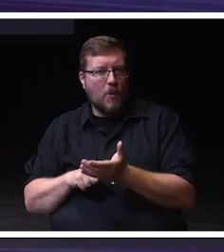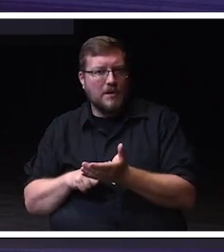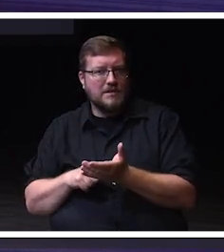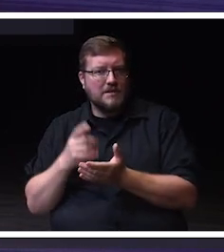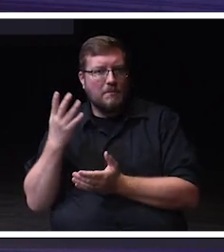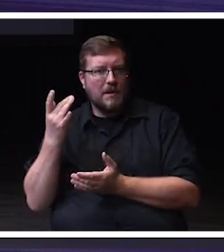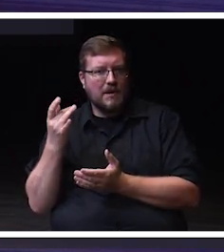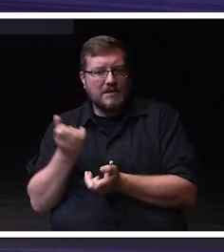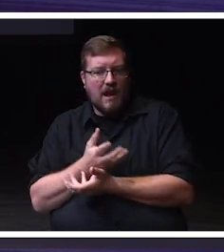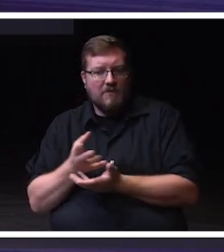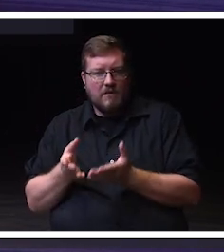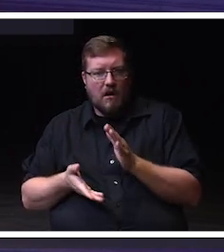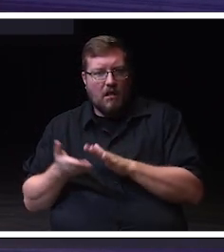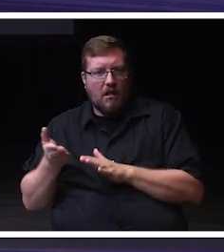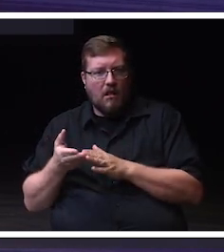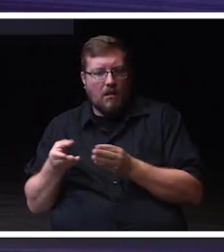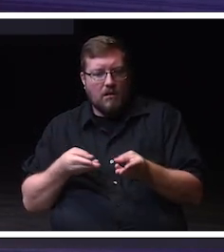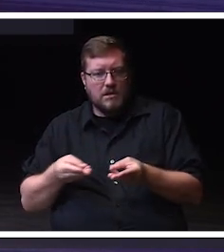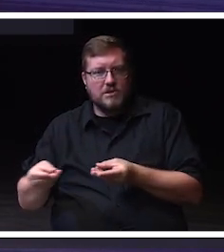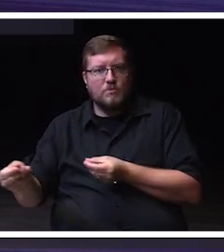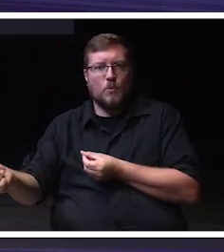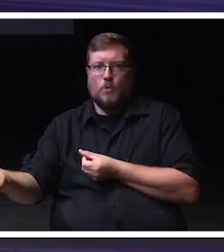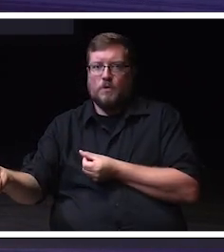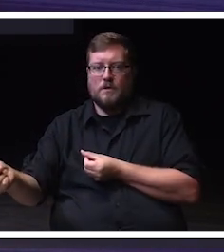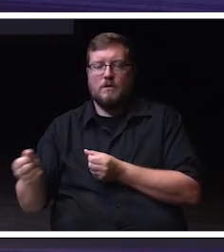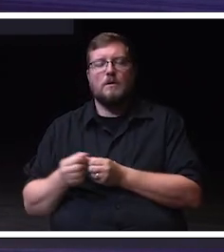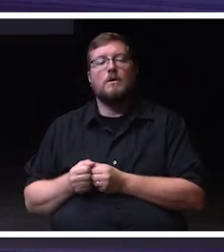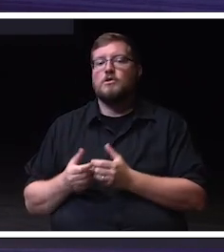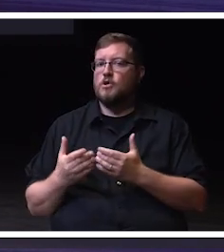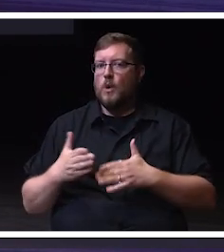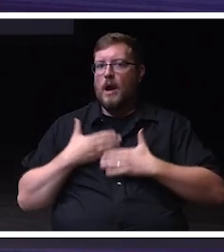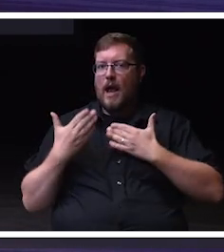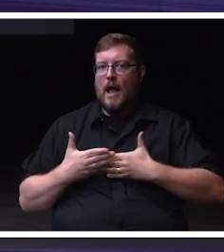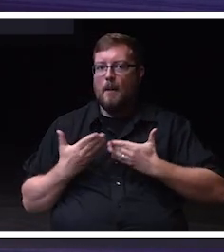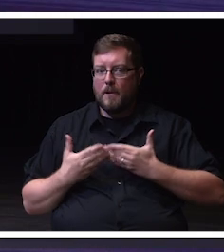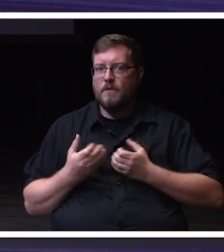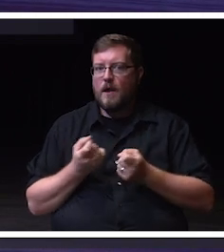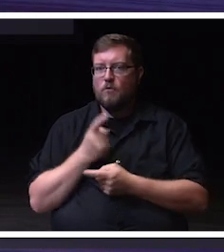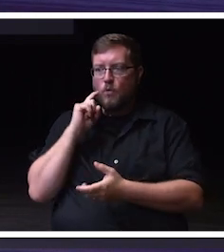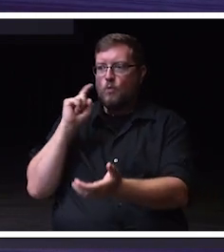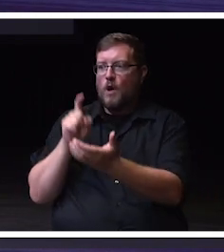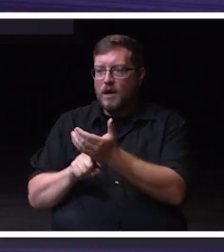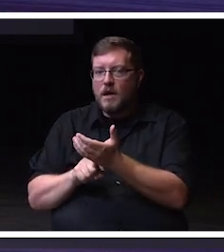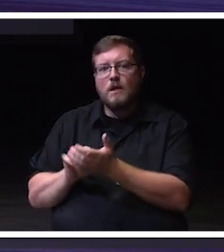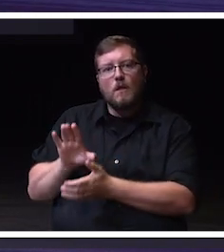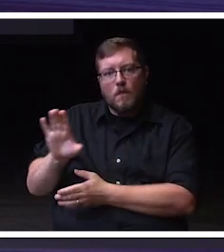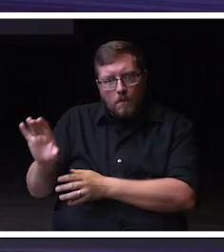We're thankful to have a team that recognizes how important their work is to the grand picture of welcoming visitors,